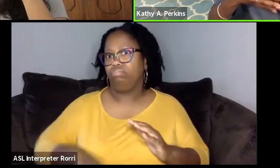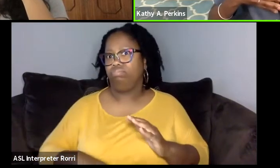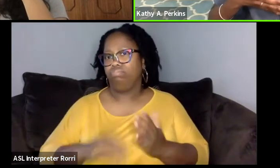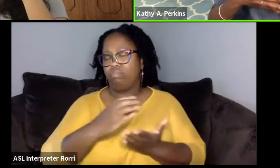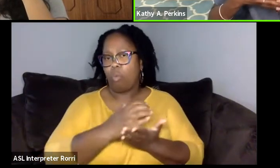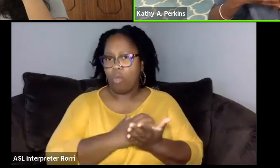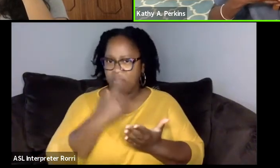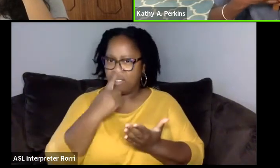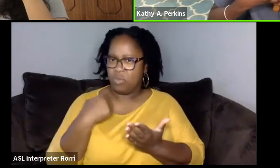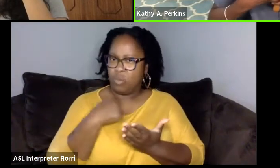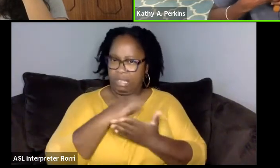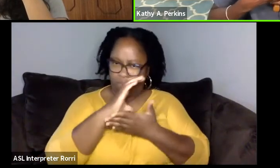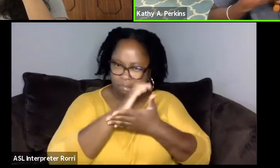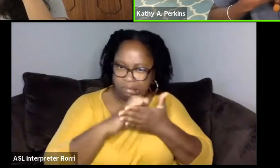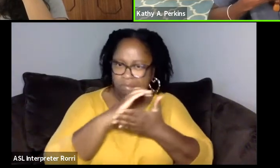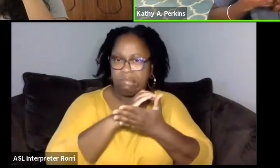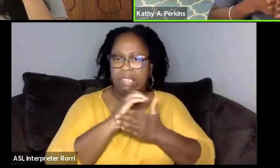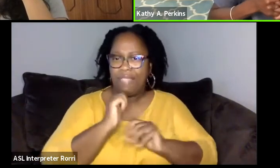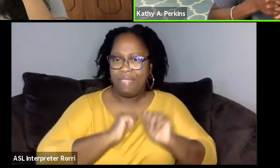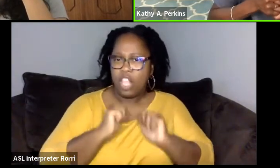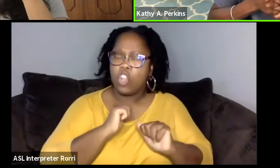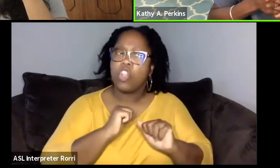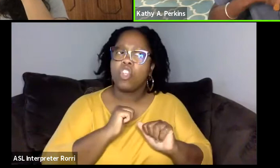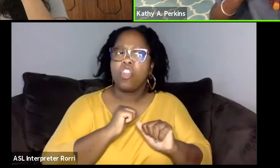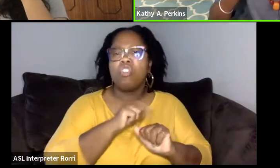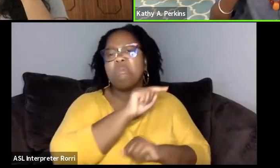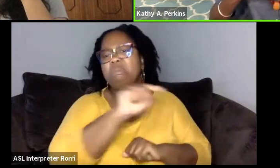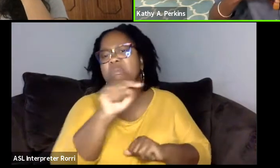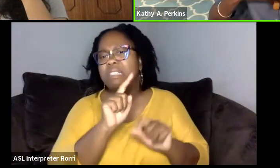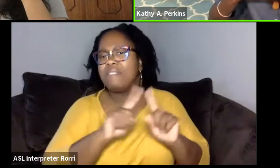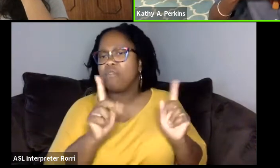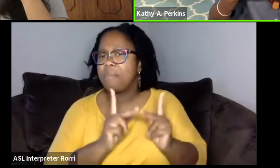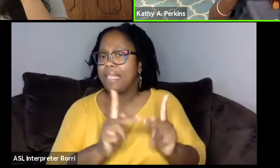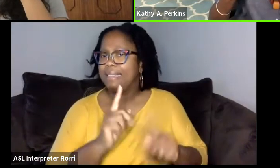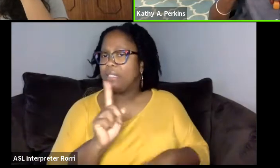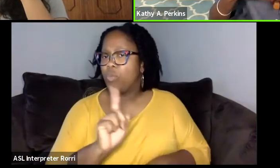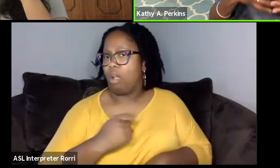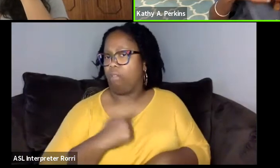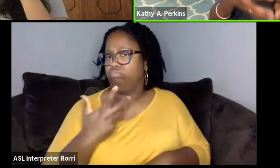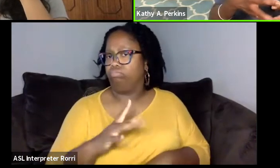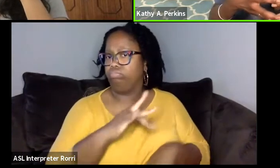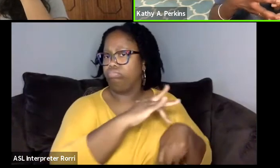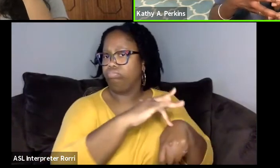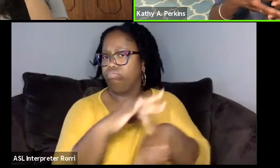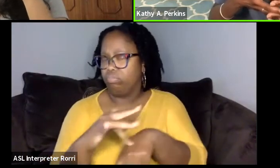from places that I traveled to. So, I was always speaking from my experiences,